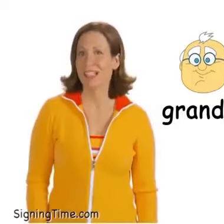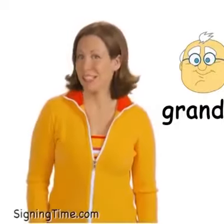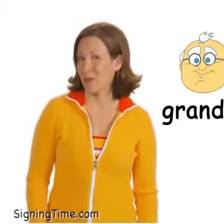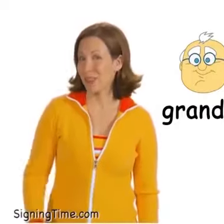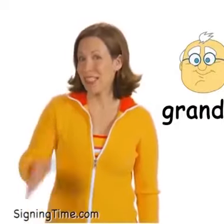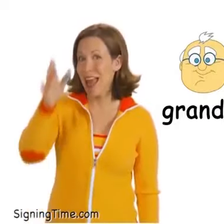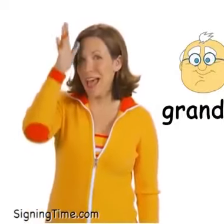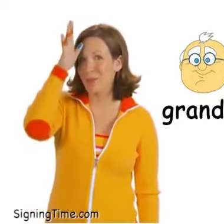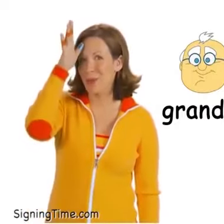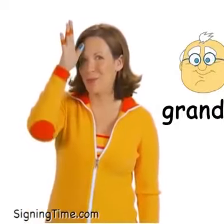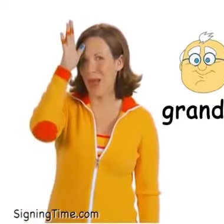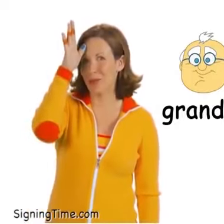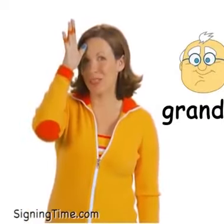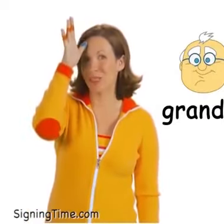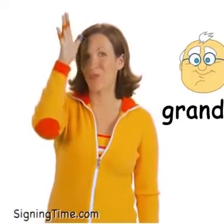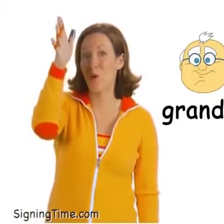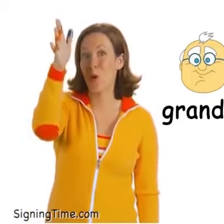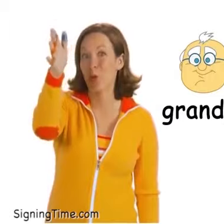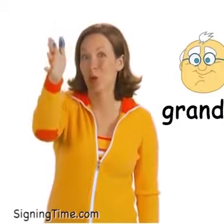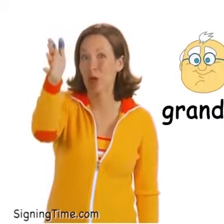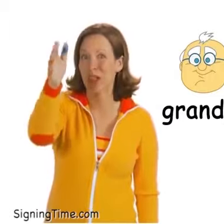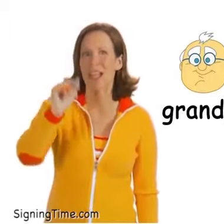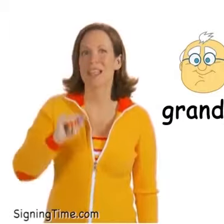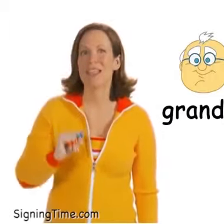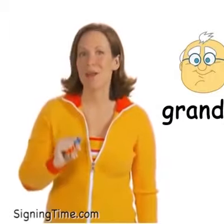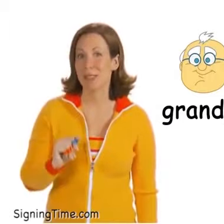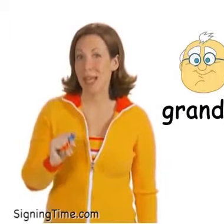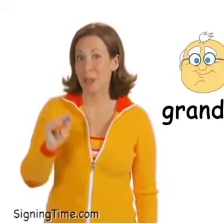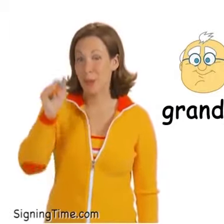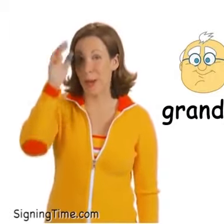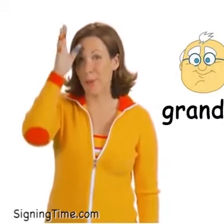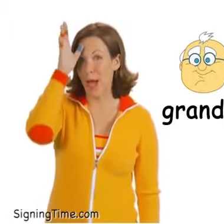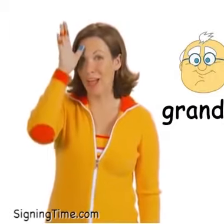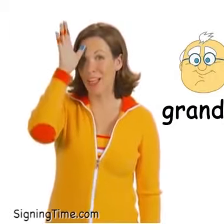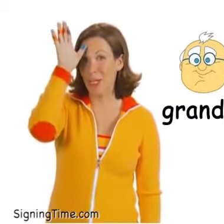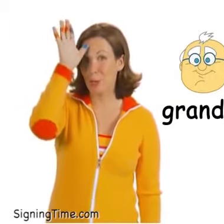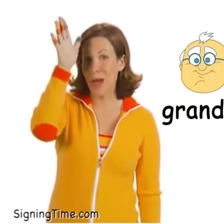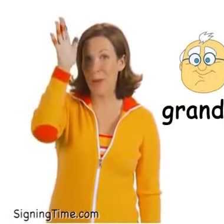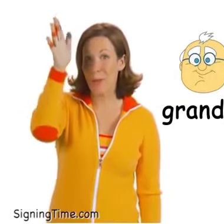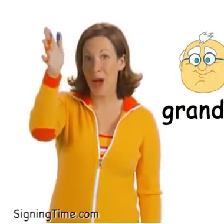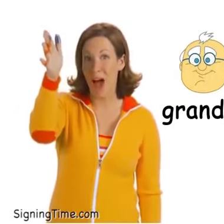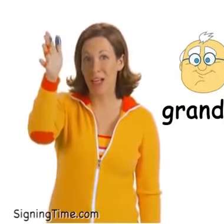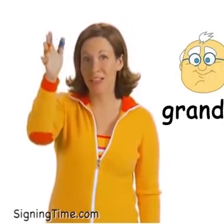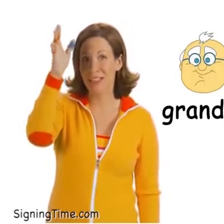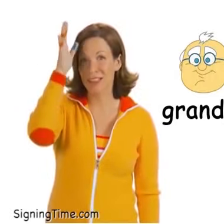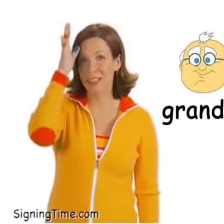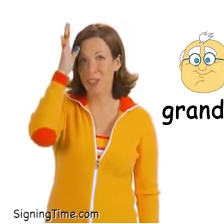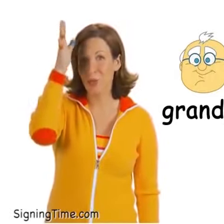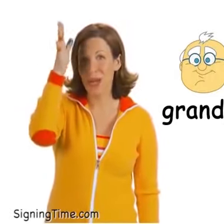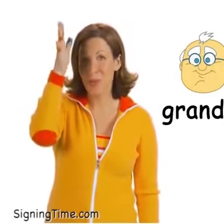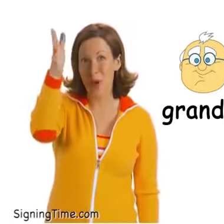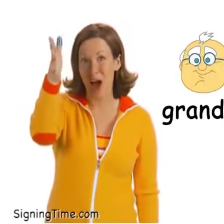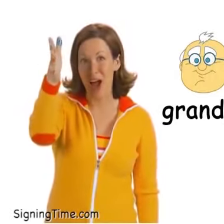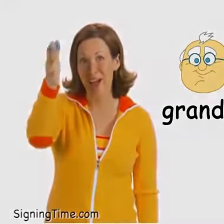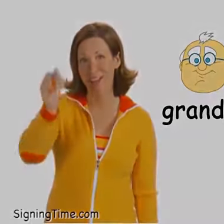Same as dad, but bounce it forward. Now sign grandpa. Grandpa. Grandpa.